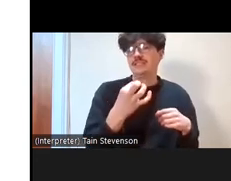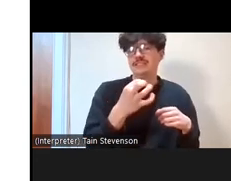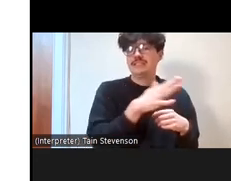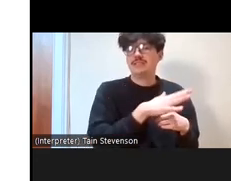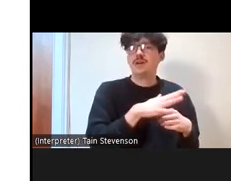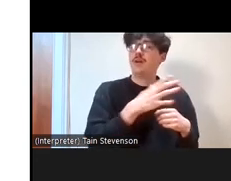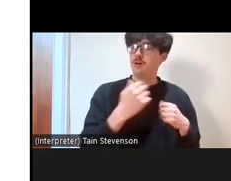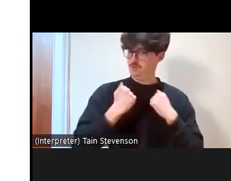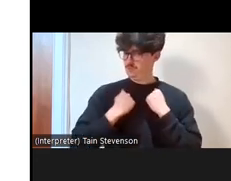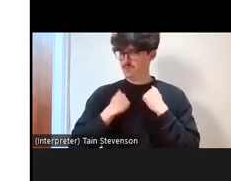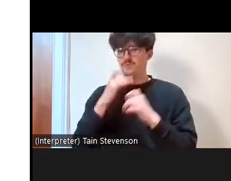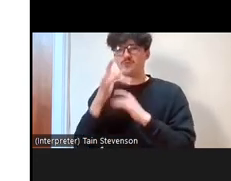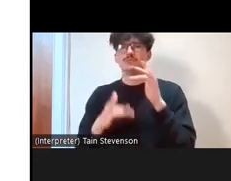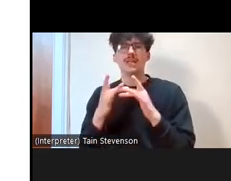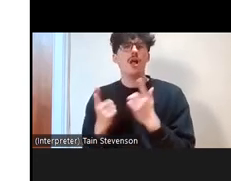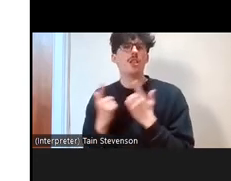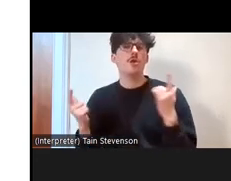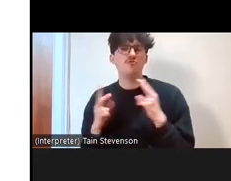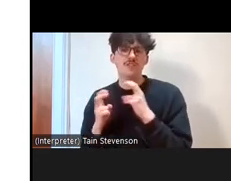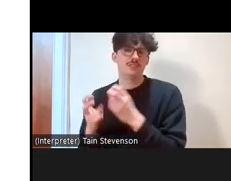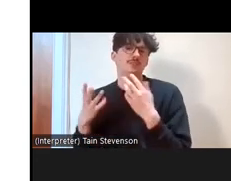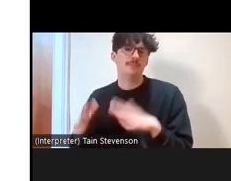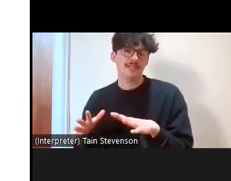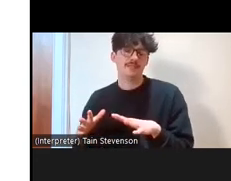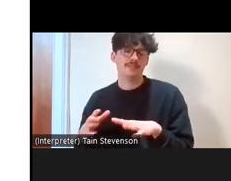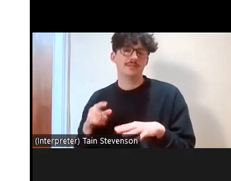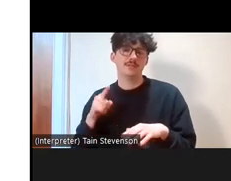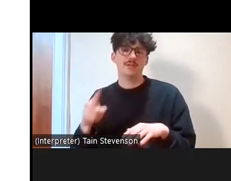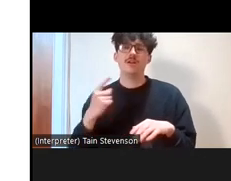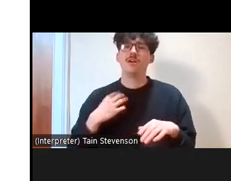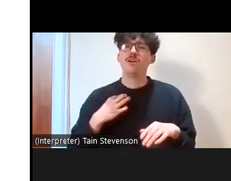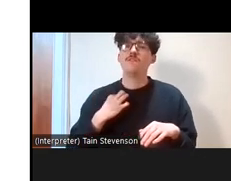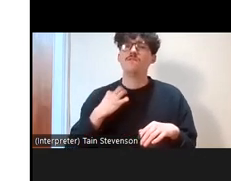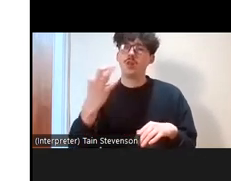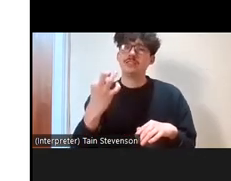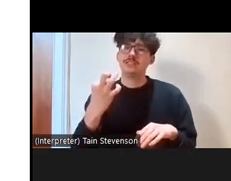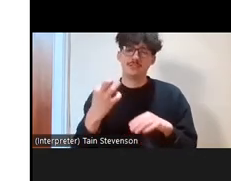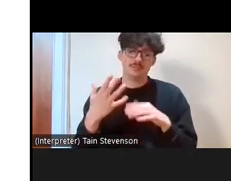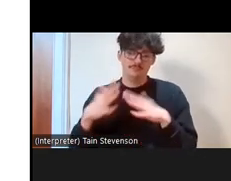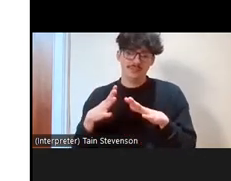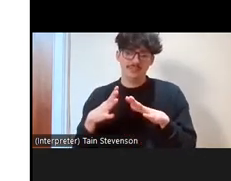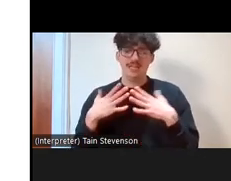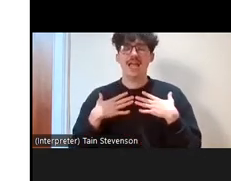website—that volunteering has really positive health benefits. It's been shown to improve